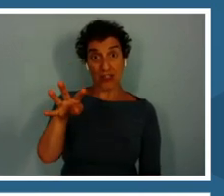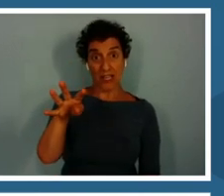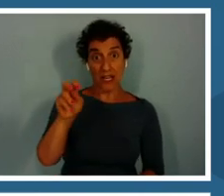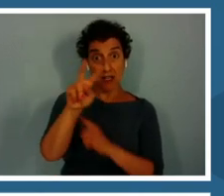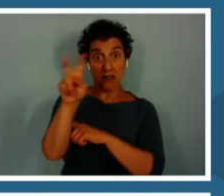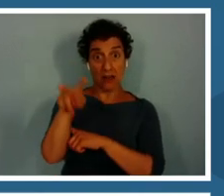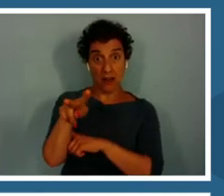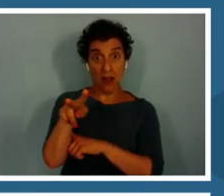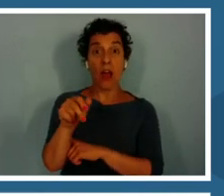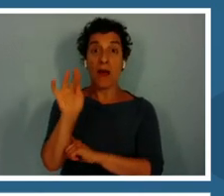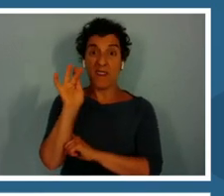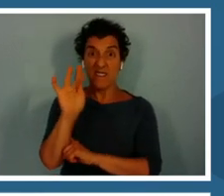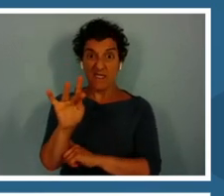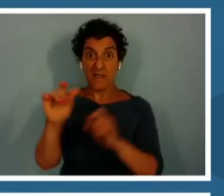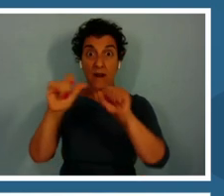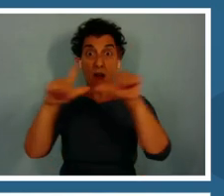these are the dependencies that it needs.